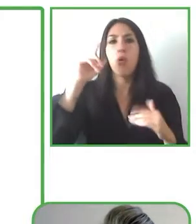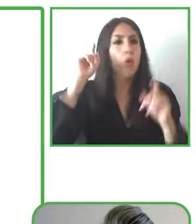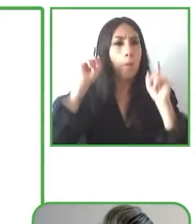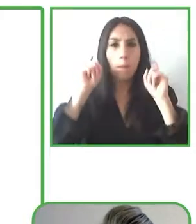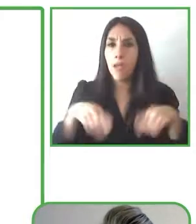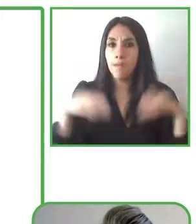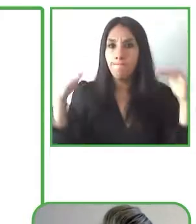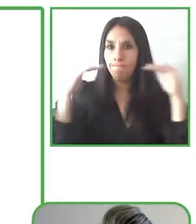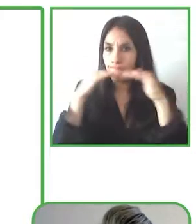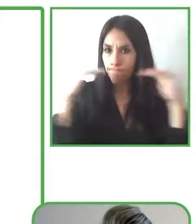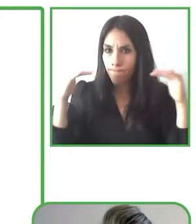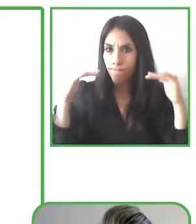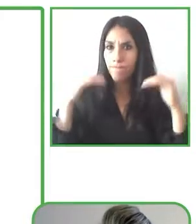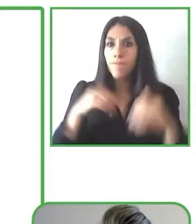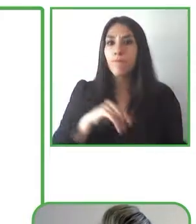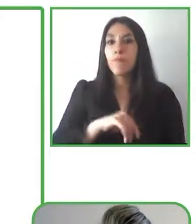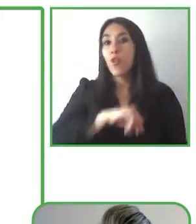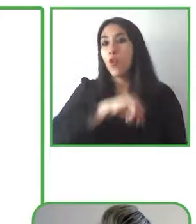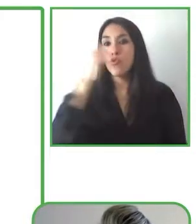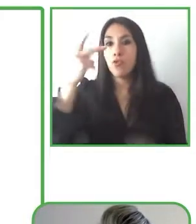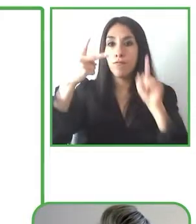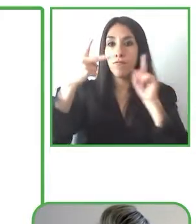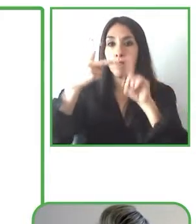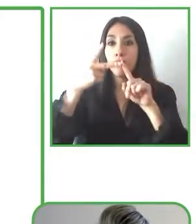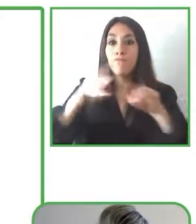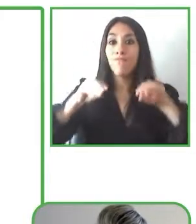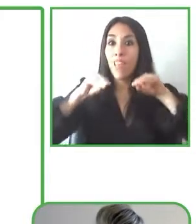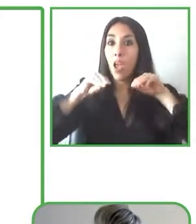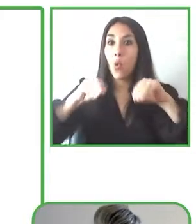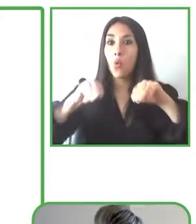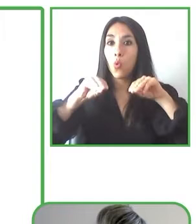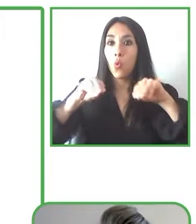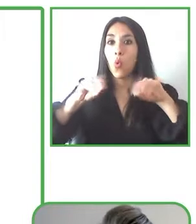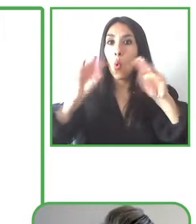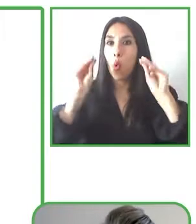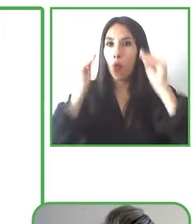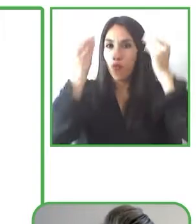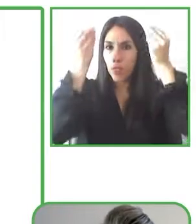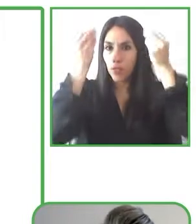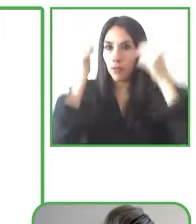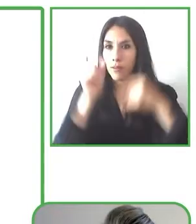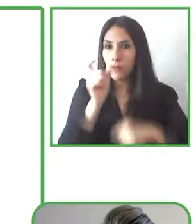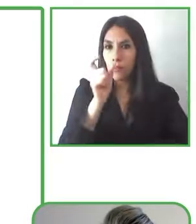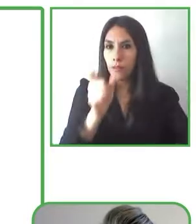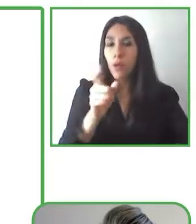we train youth on the concept and practice of being as